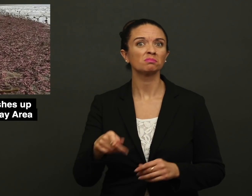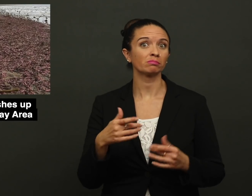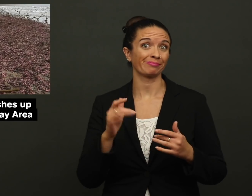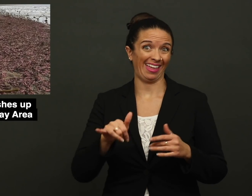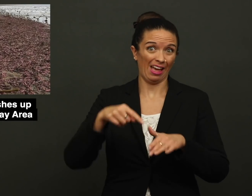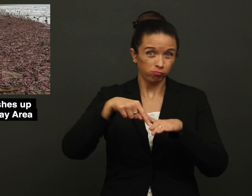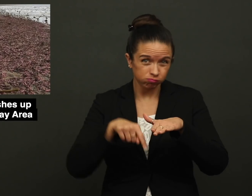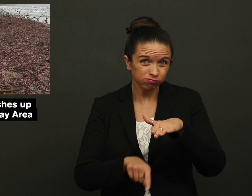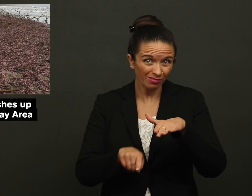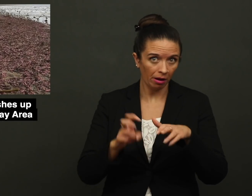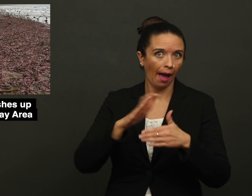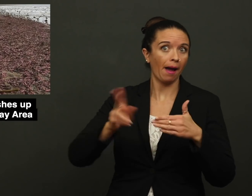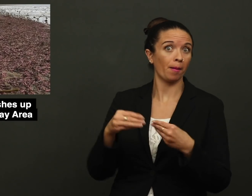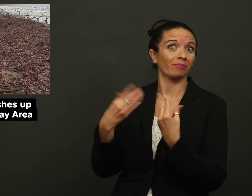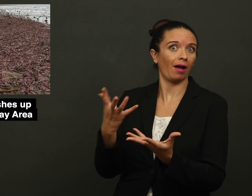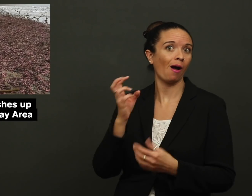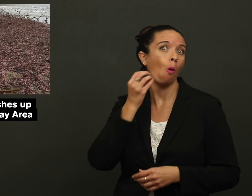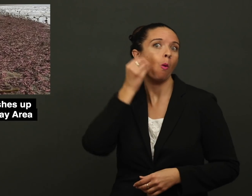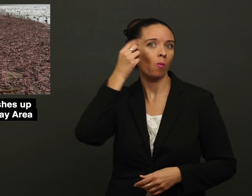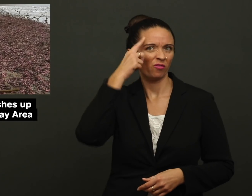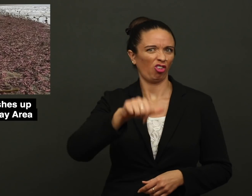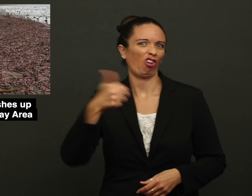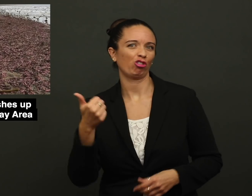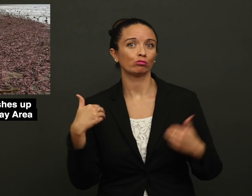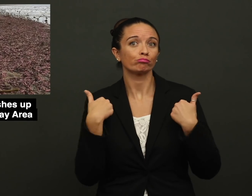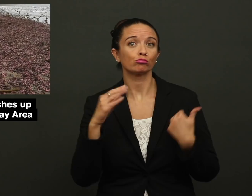Their role is basically to provide lodging for other